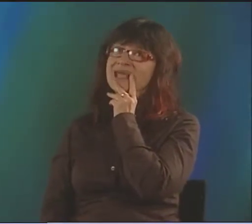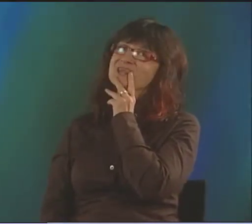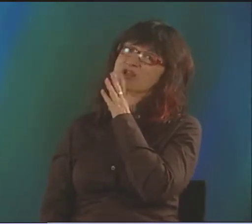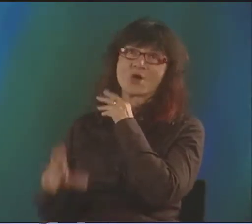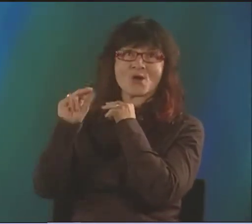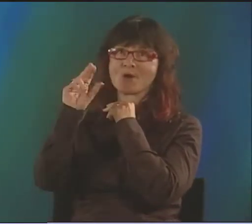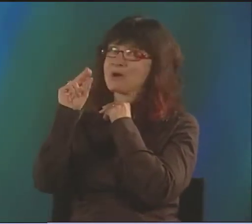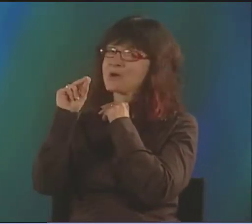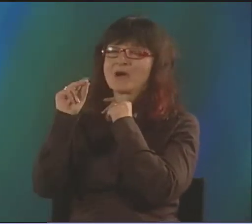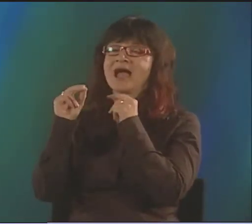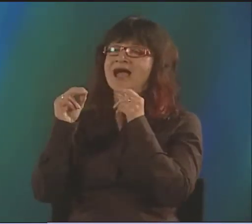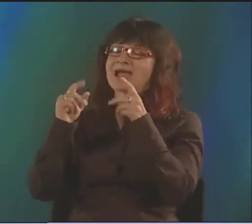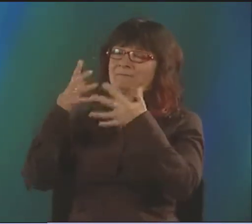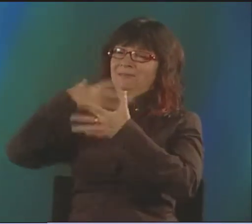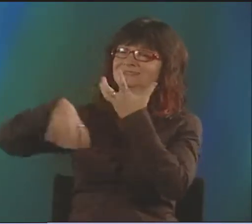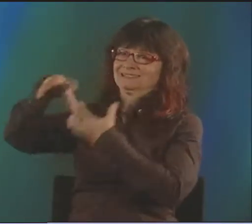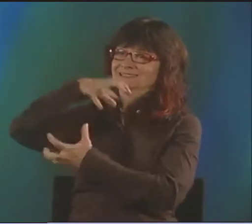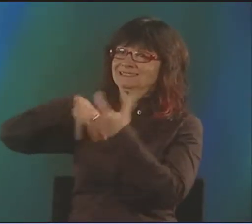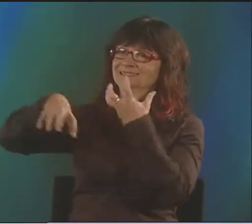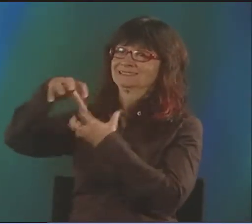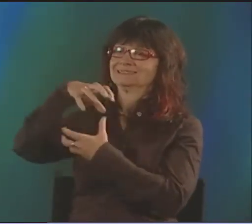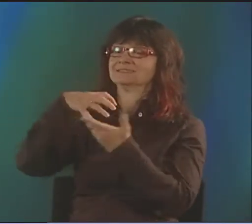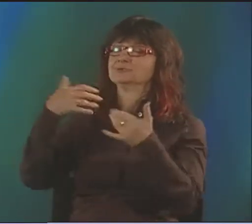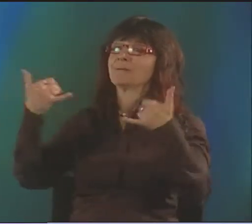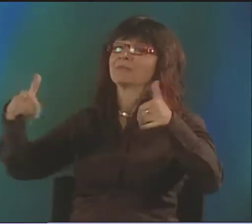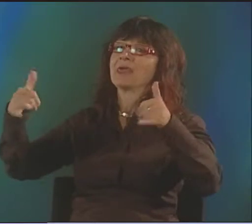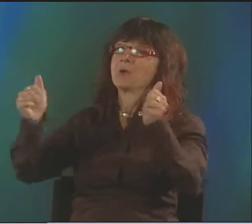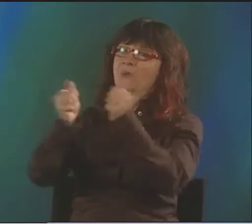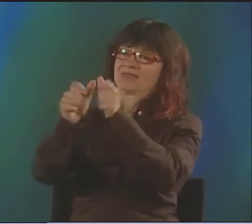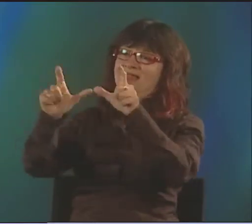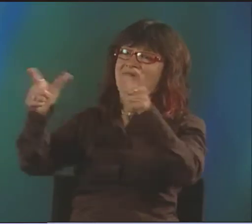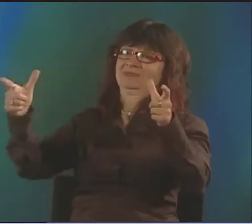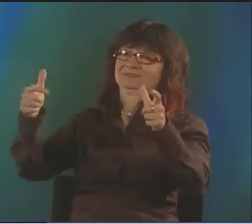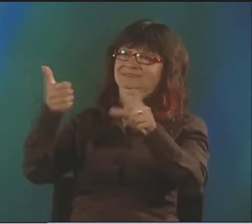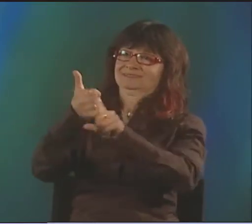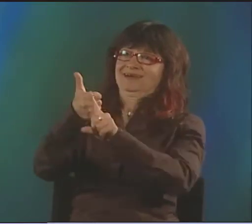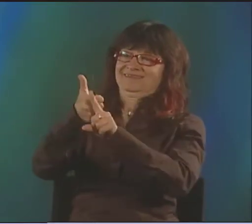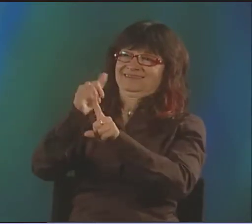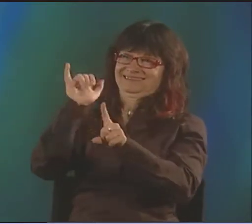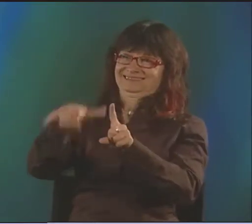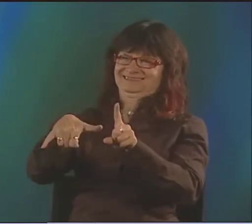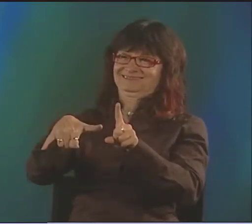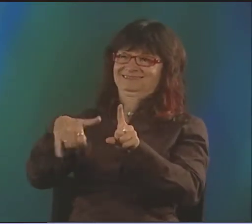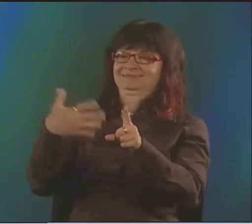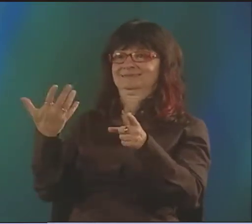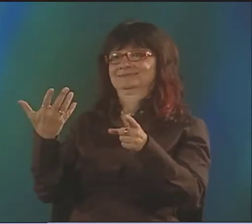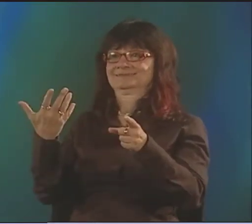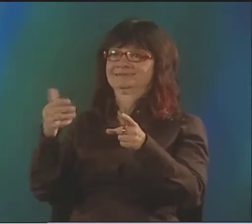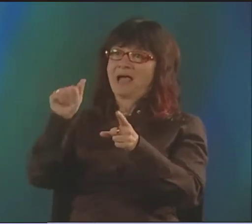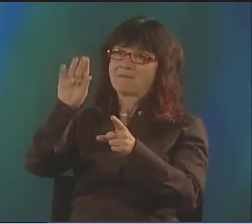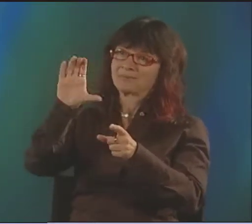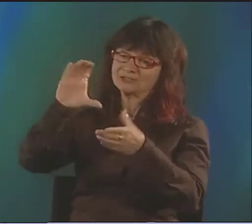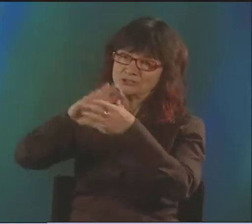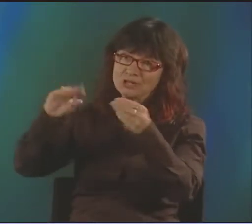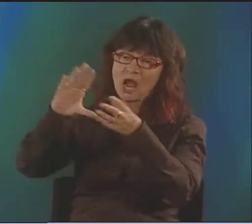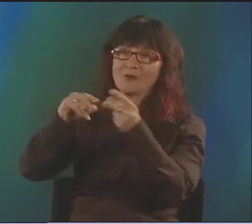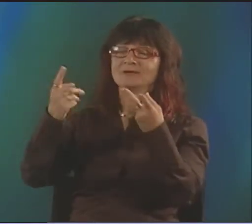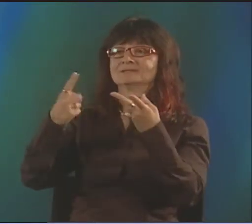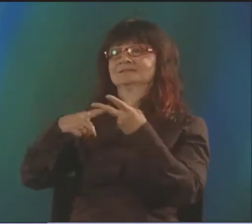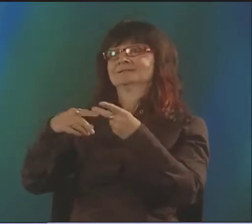NO. A MIXTURE. I WAS PLAYING WITH LANGUAGE, PLAYING WITH THE LANGUAGE ITSELF--